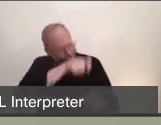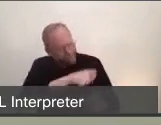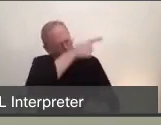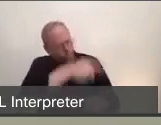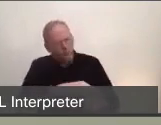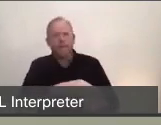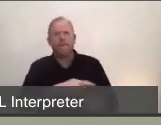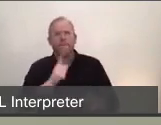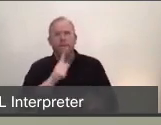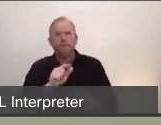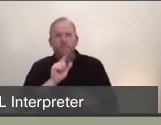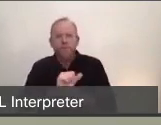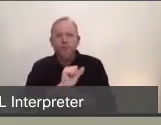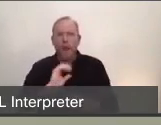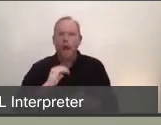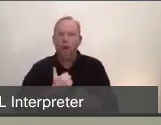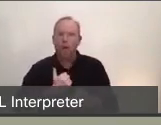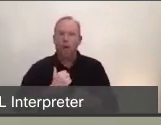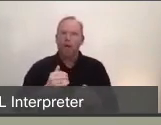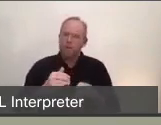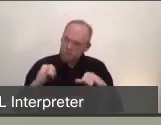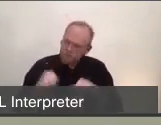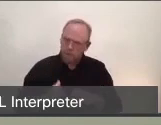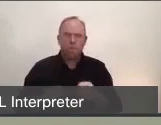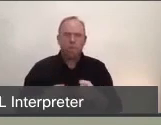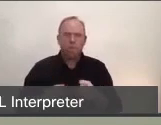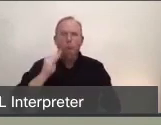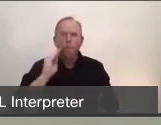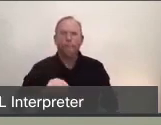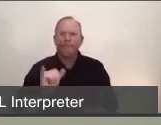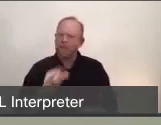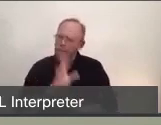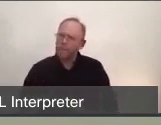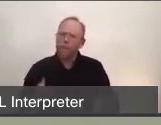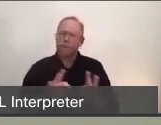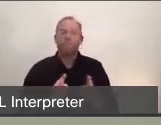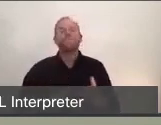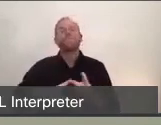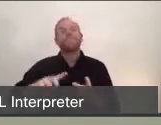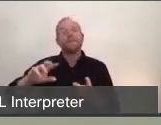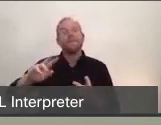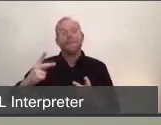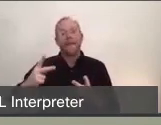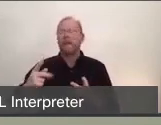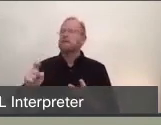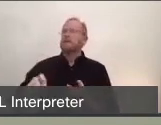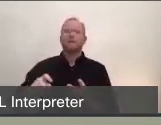under shelter-in-place, is have testing. The third is that we need to have a strong public health infrastructure. We are testing people